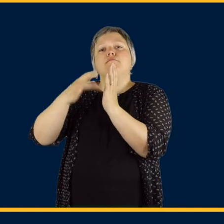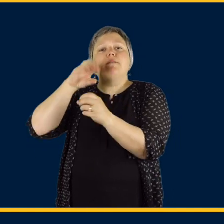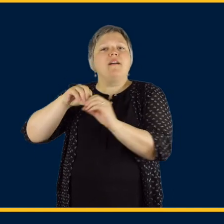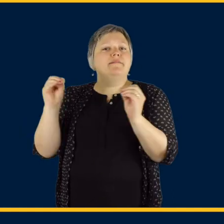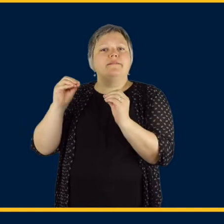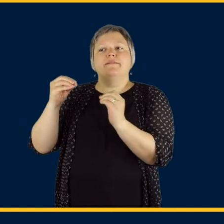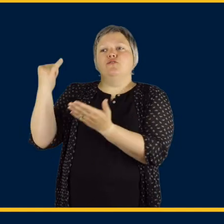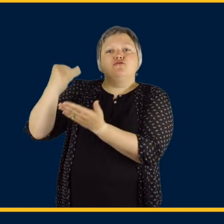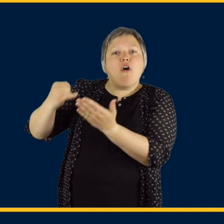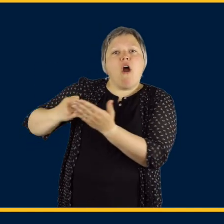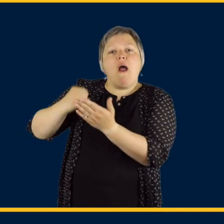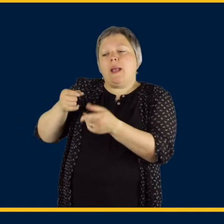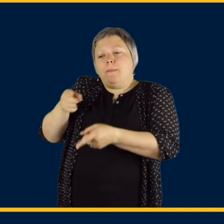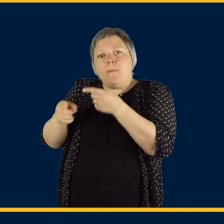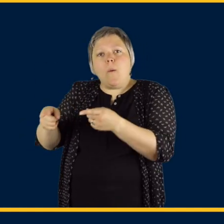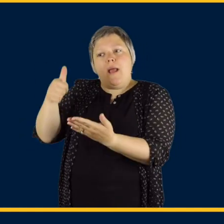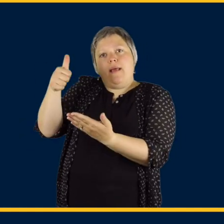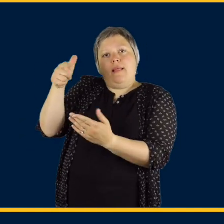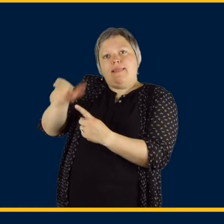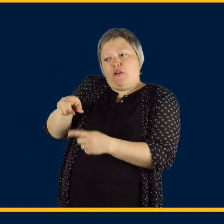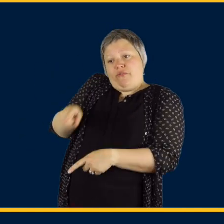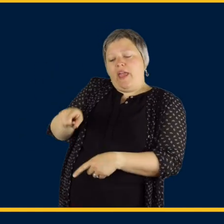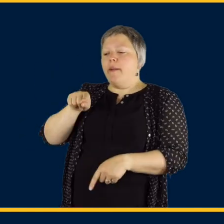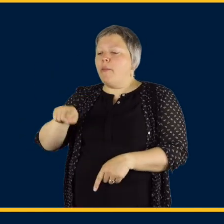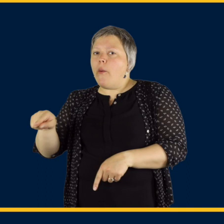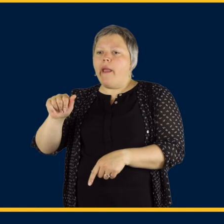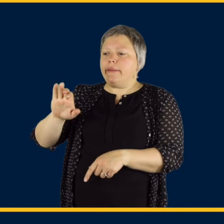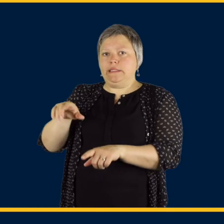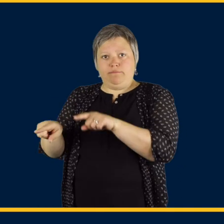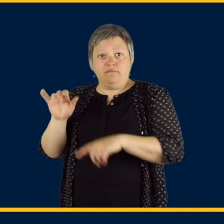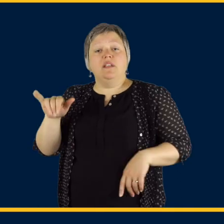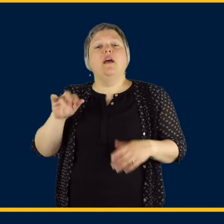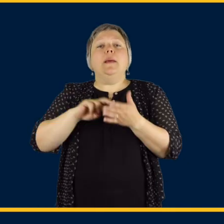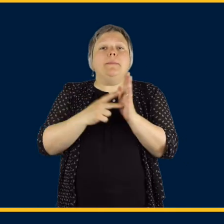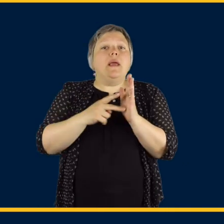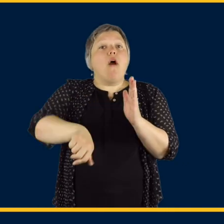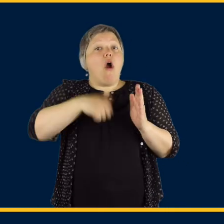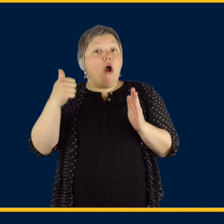This includes drawing, spelling words by pointing to letters, or pointing to words or pictures on a page.